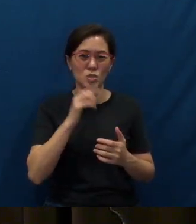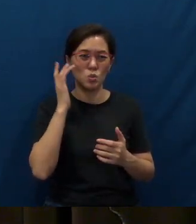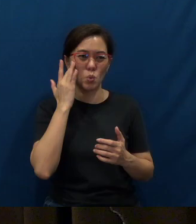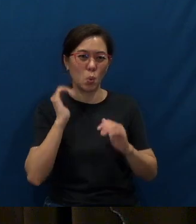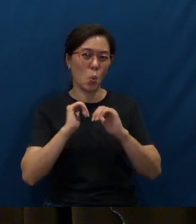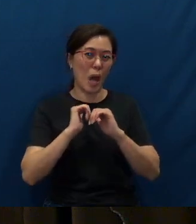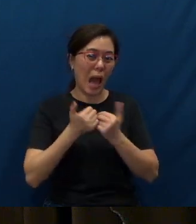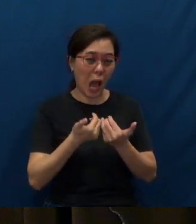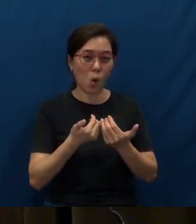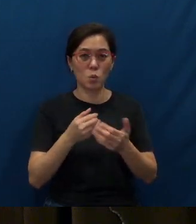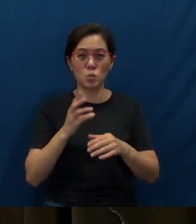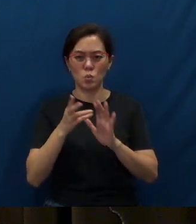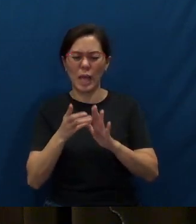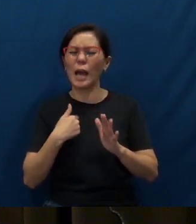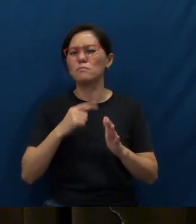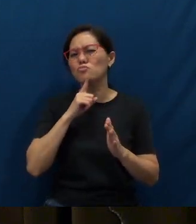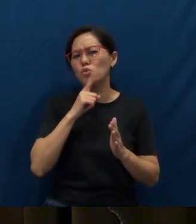go about doing it - I'm sure we can learn all those things.